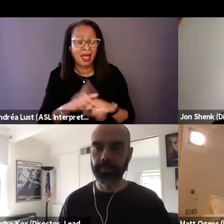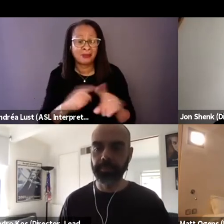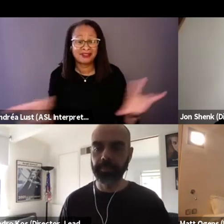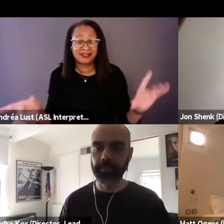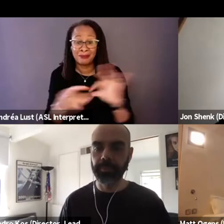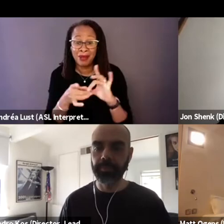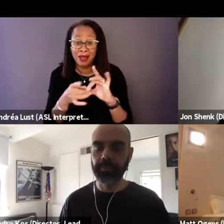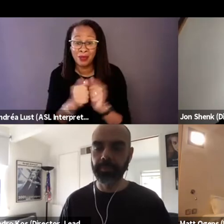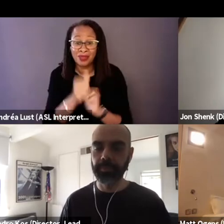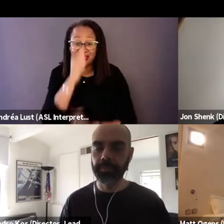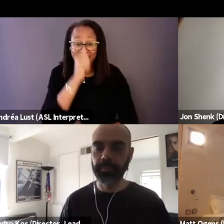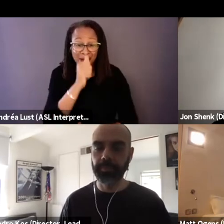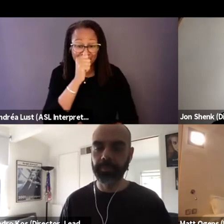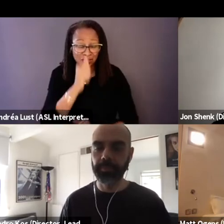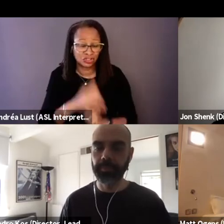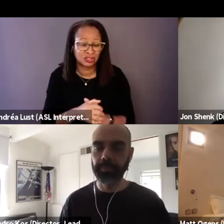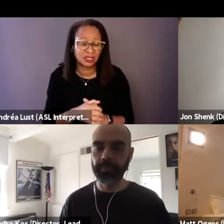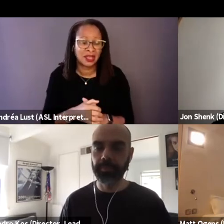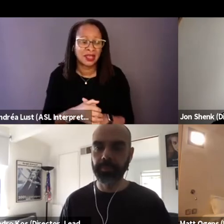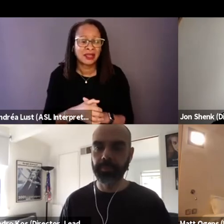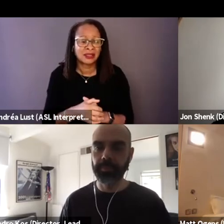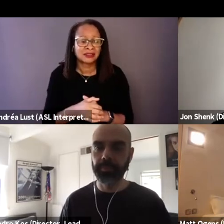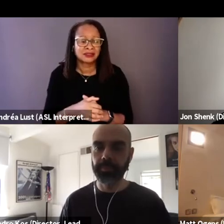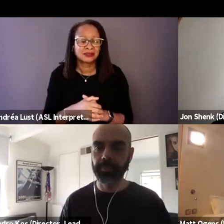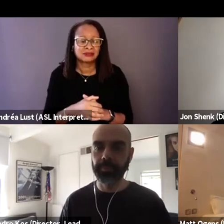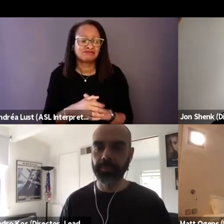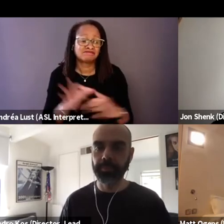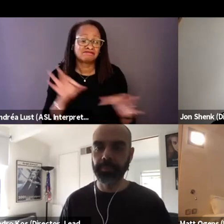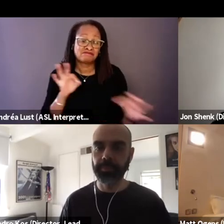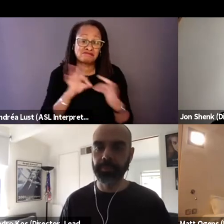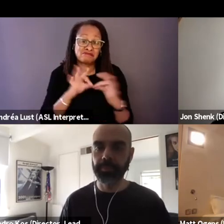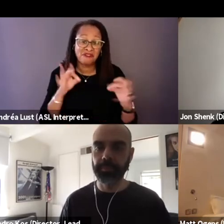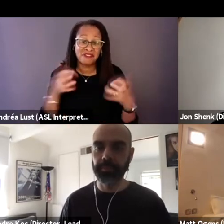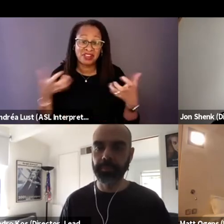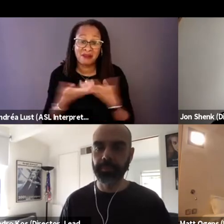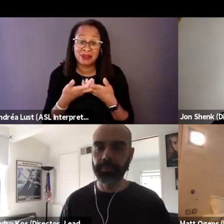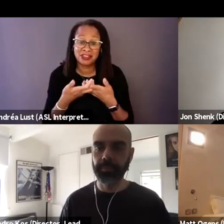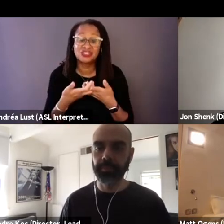it was a perfect combination to really shift those moments